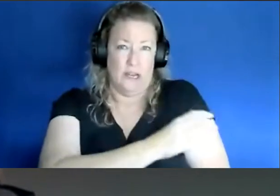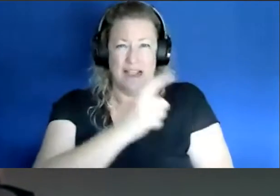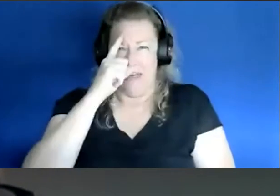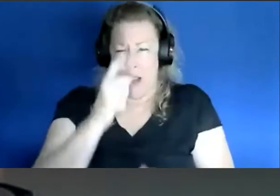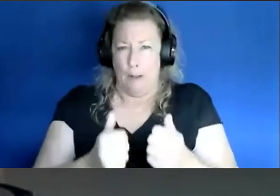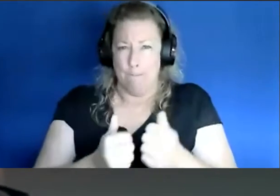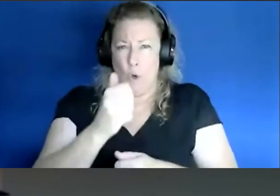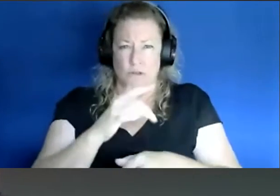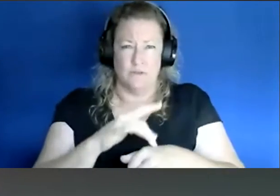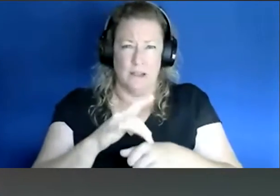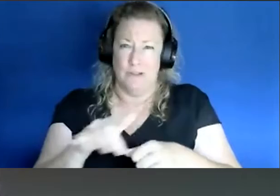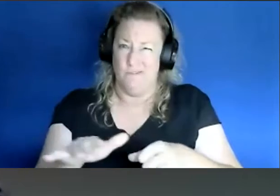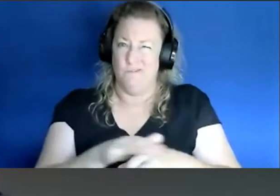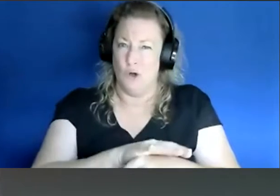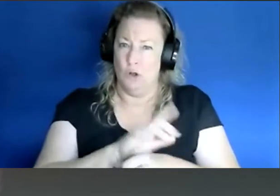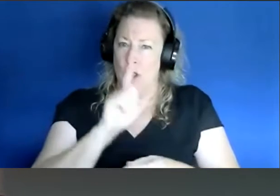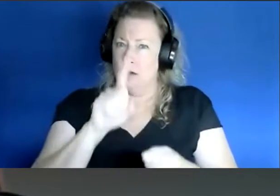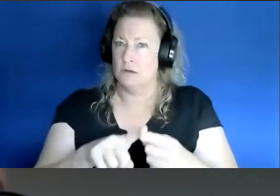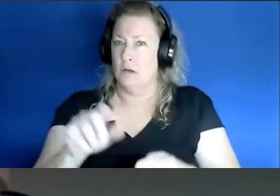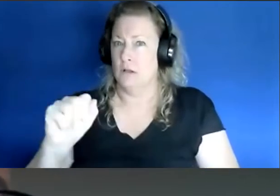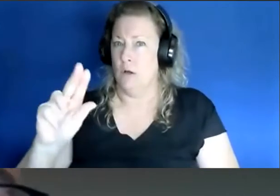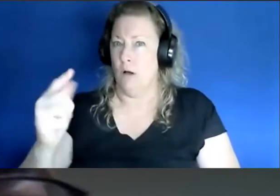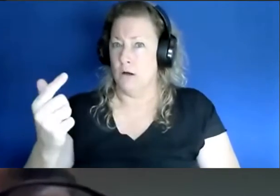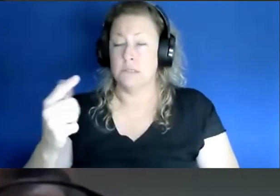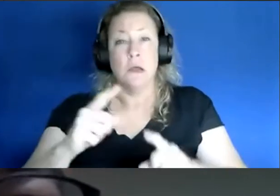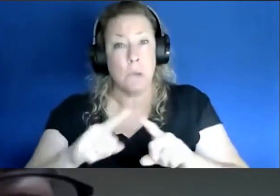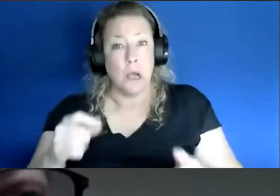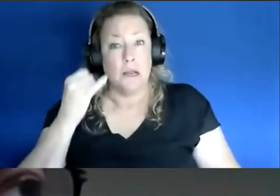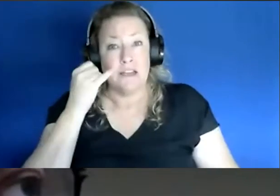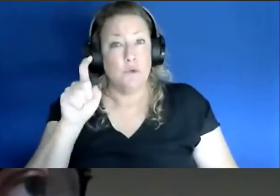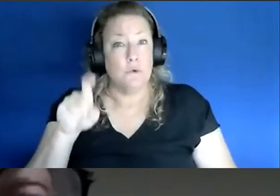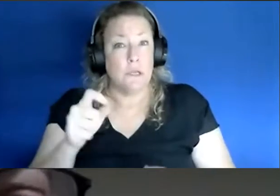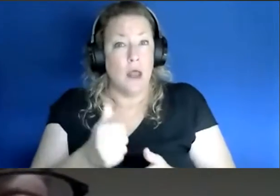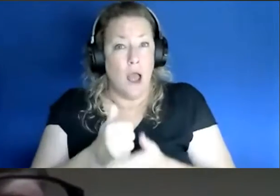are already filled until August, but of course if you need any help then I am more than willing